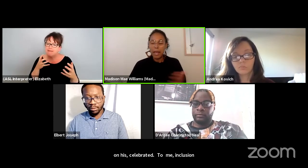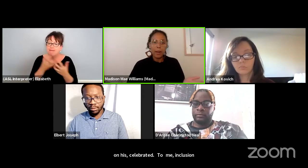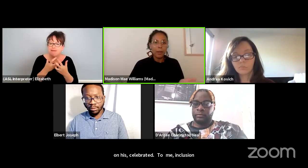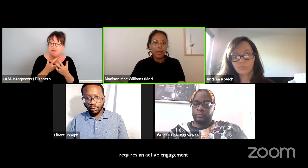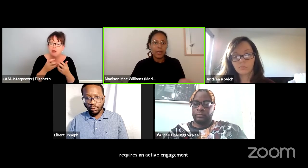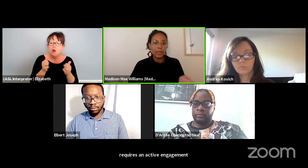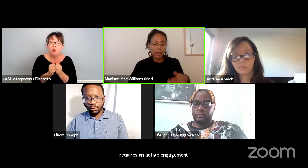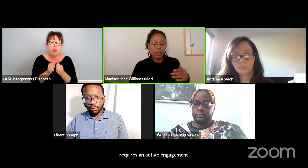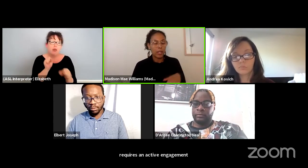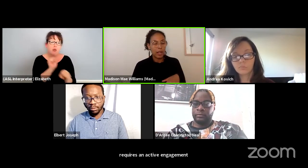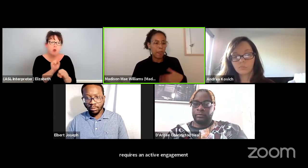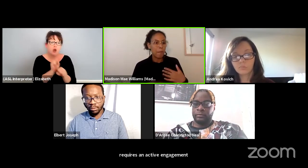Equity oh sorry,